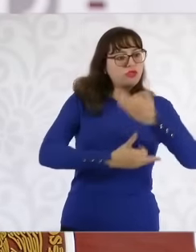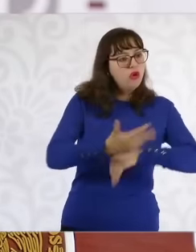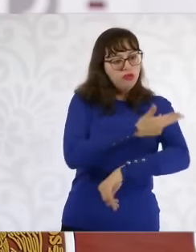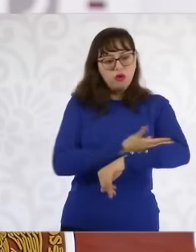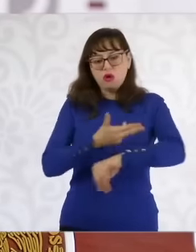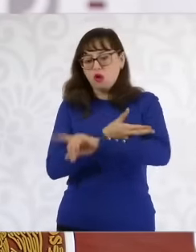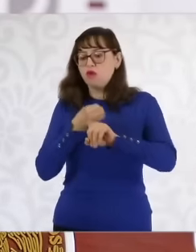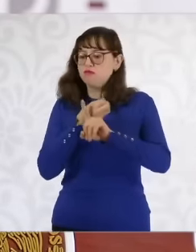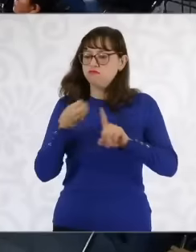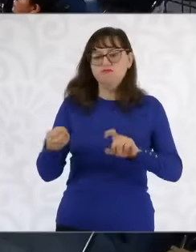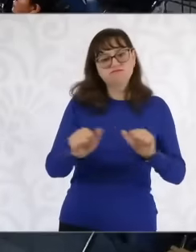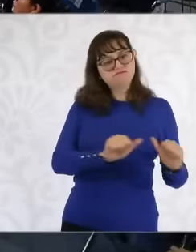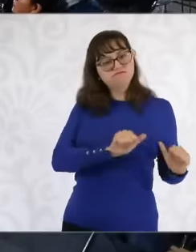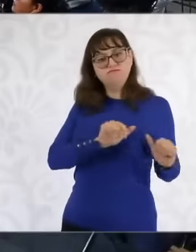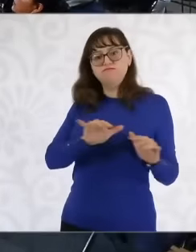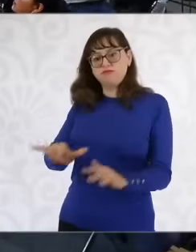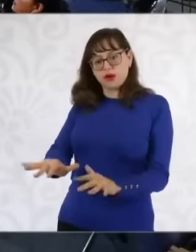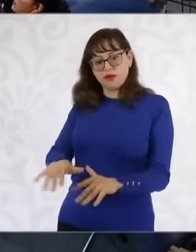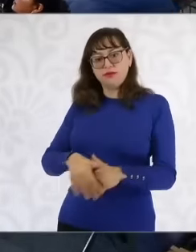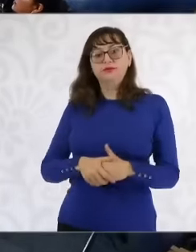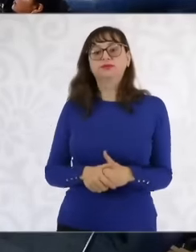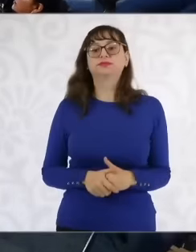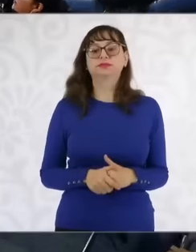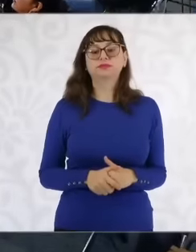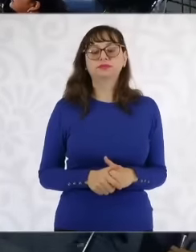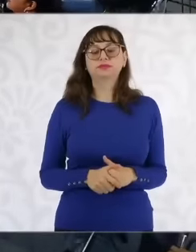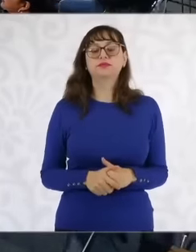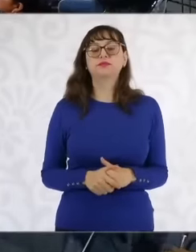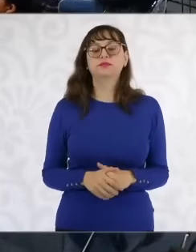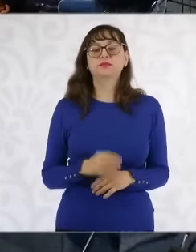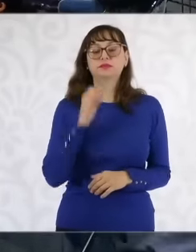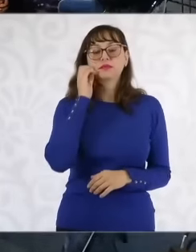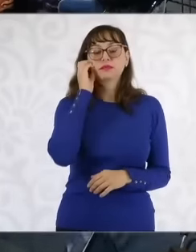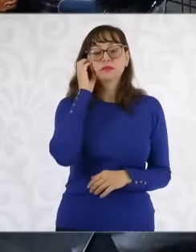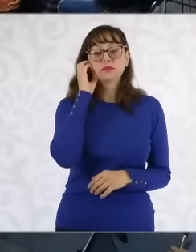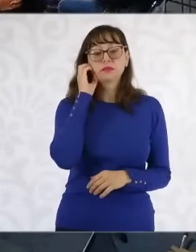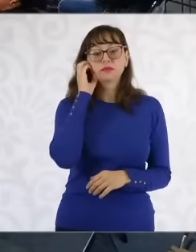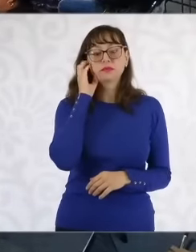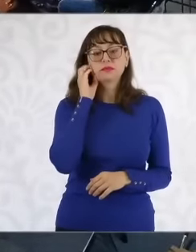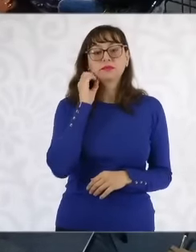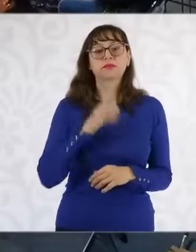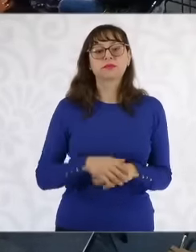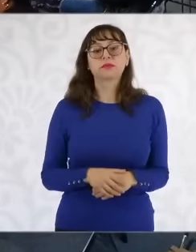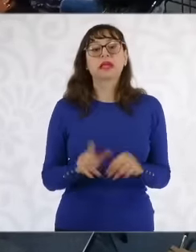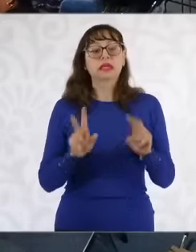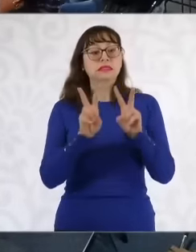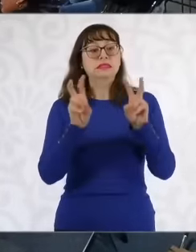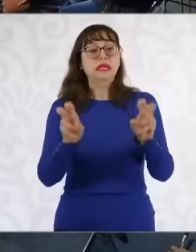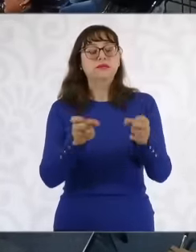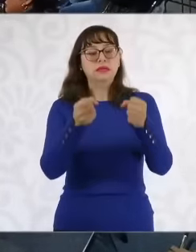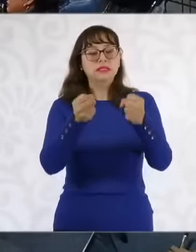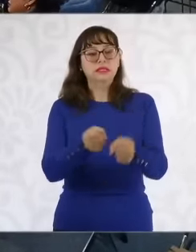in Chiapas doctor in that same sense, eh precisely in the security issue A few